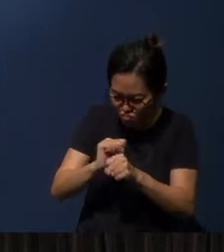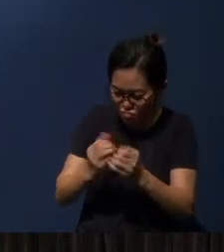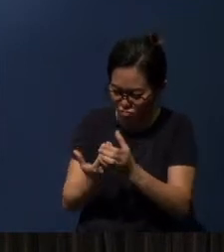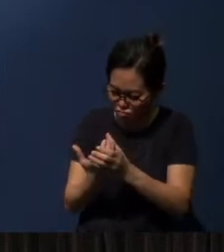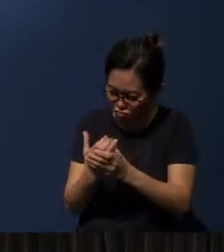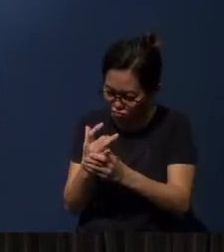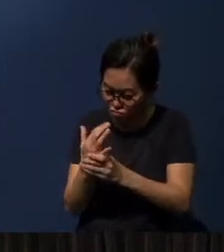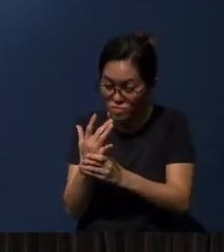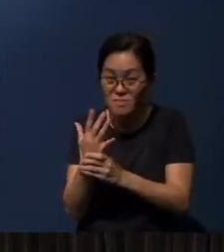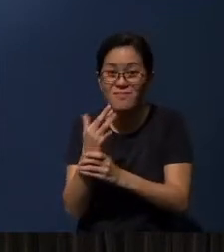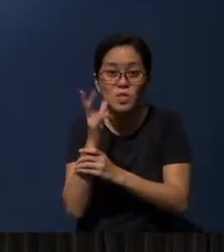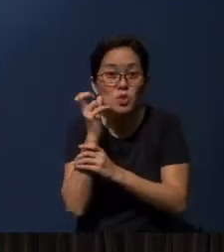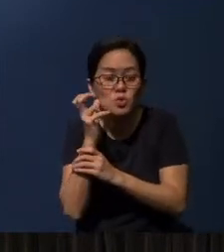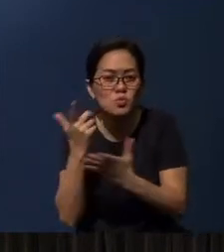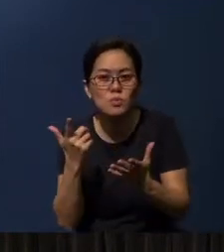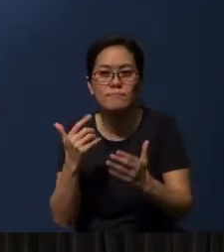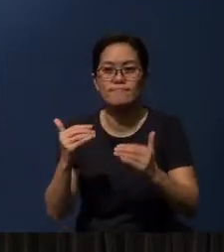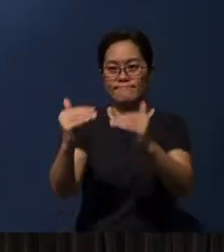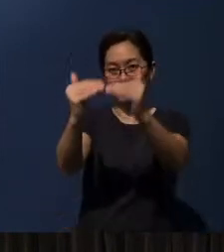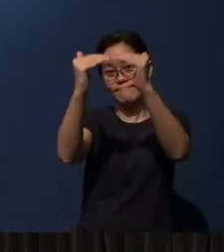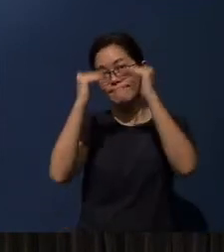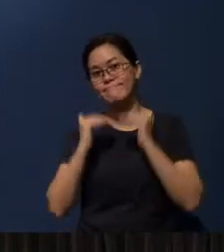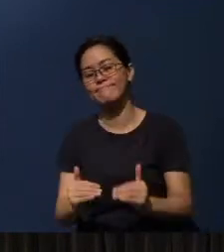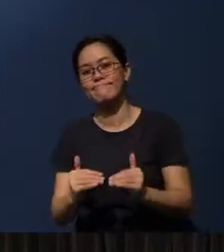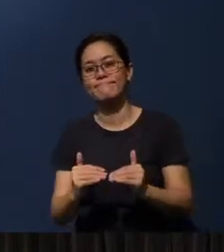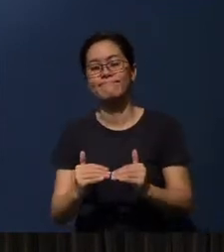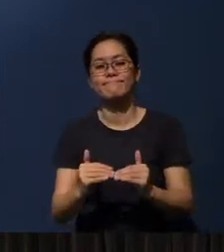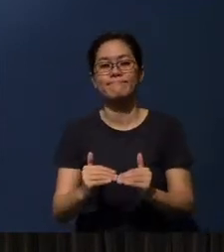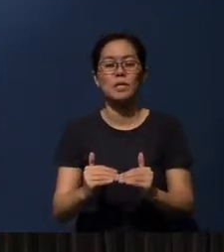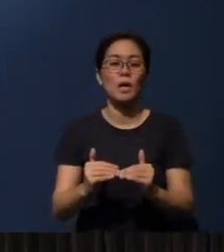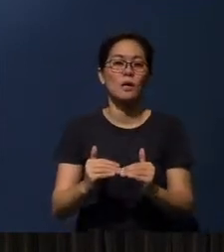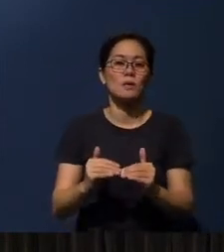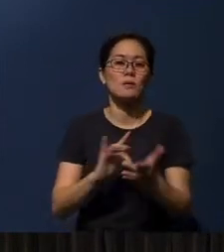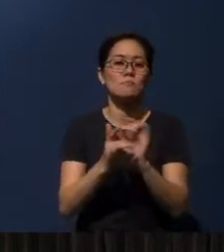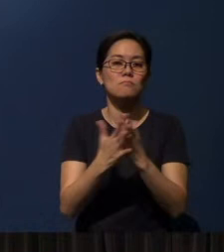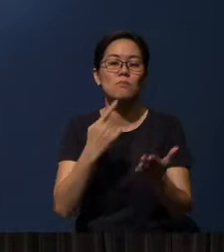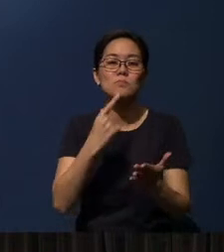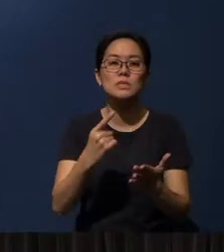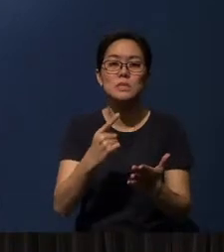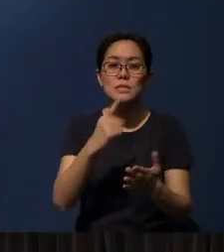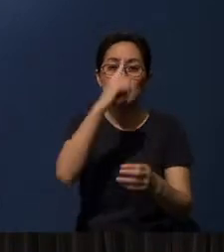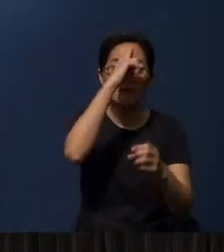And that’s where we come to the next part. The Bible says, “Faith comes by hearing.”